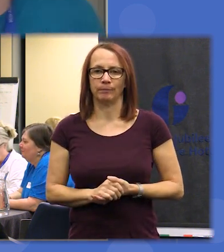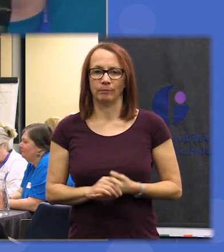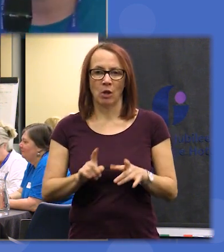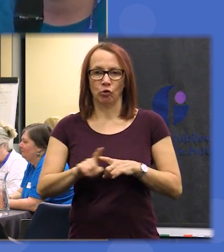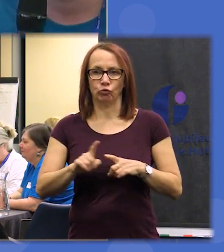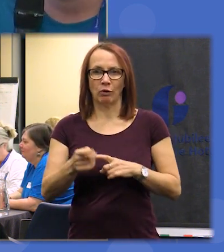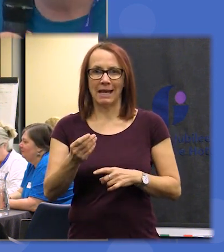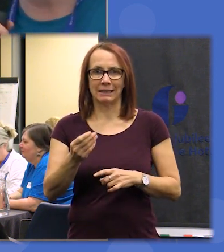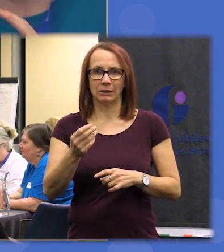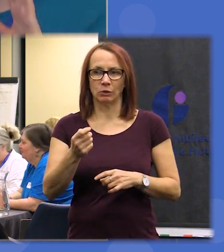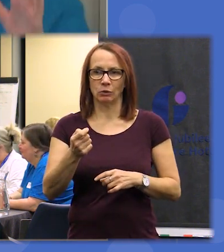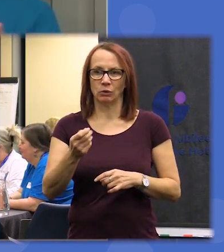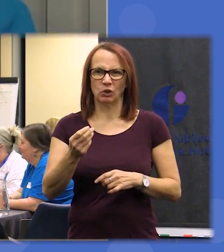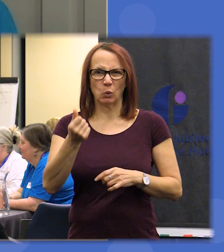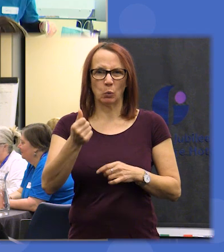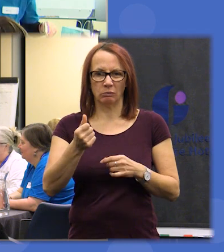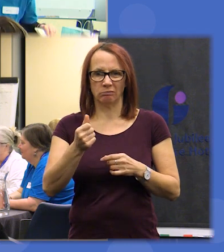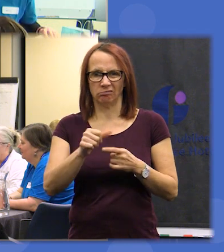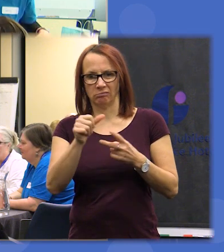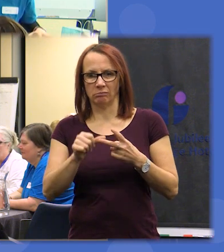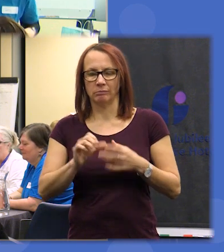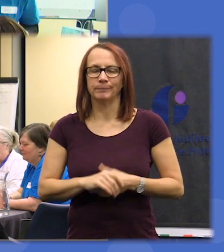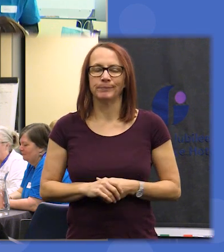ready and so first of all I hope you felt that the statements that you